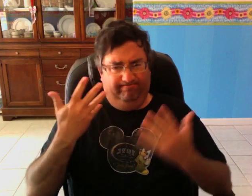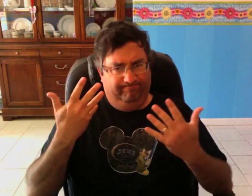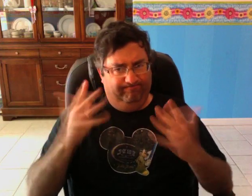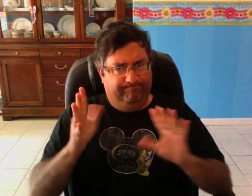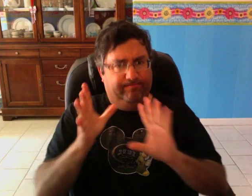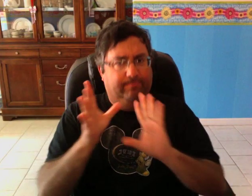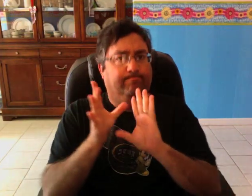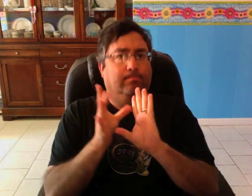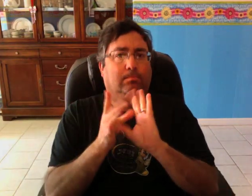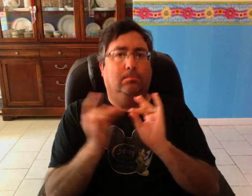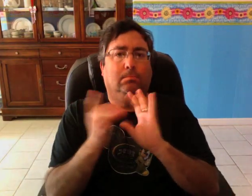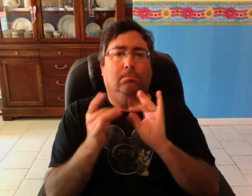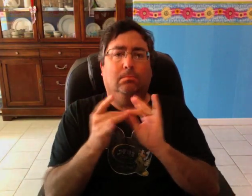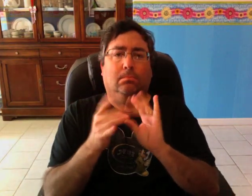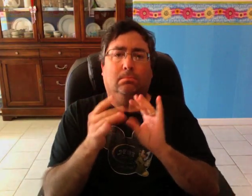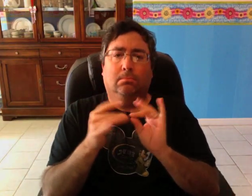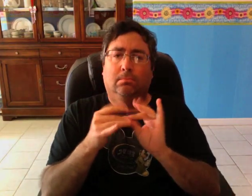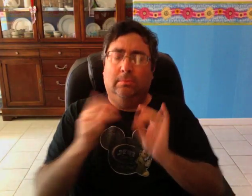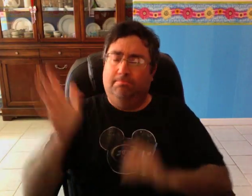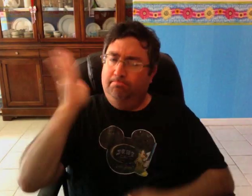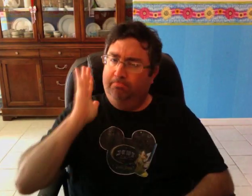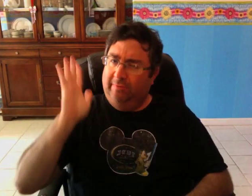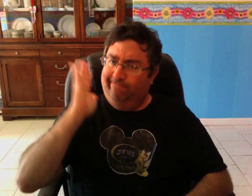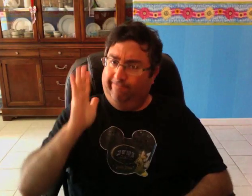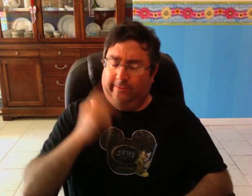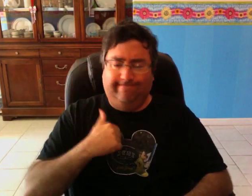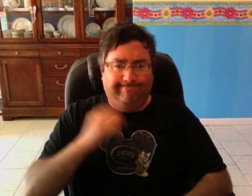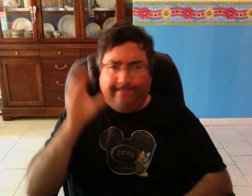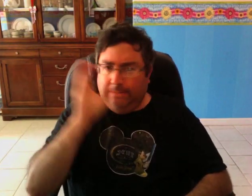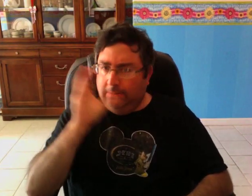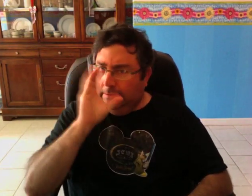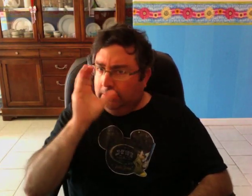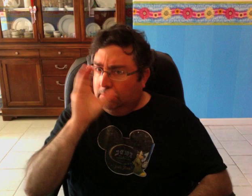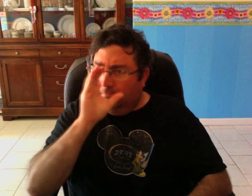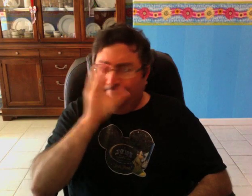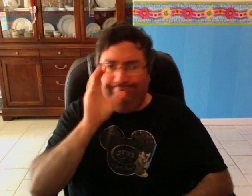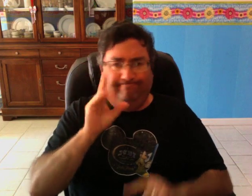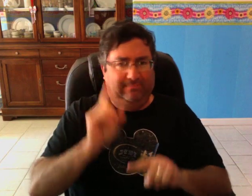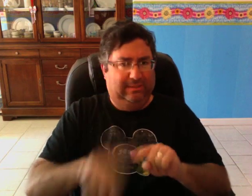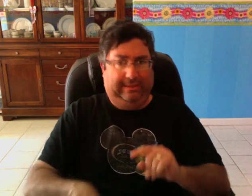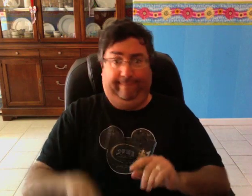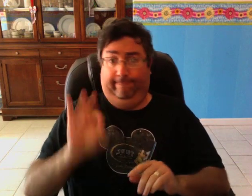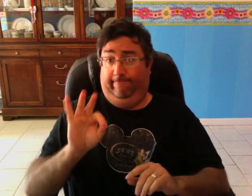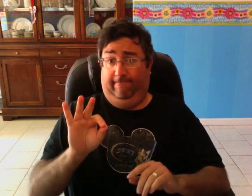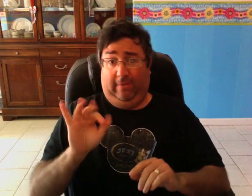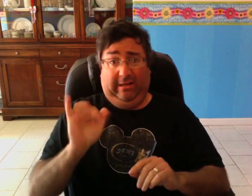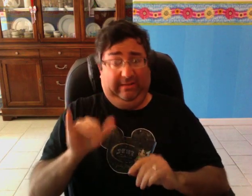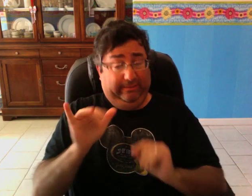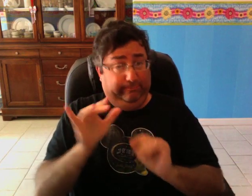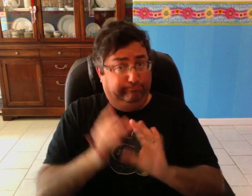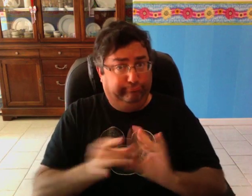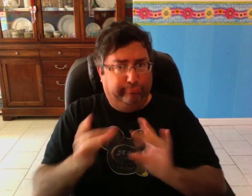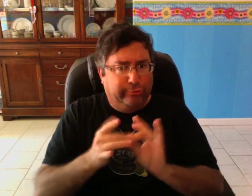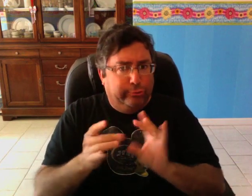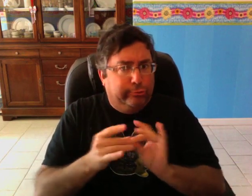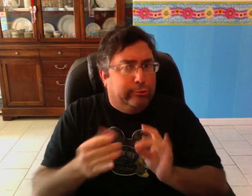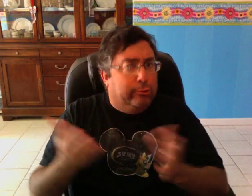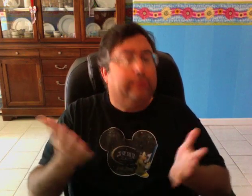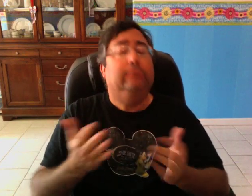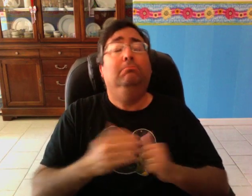I don't know if I've told this story before, I've been looking, but I can't find this story.